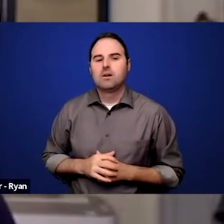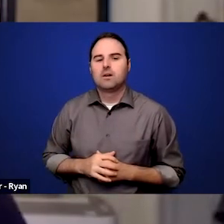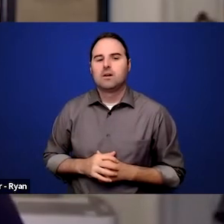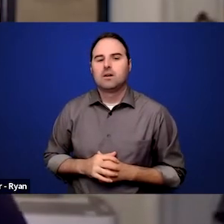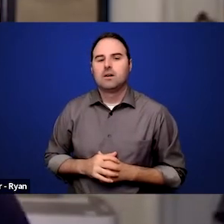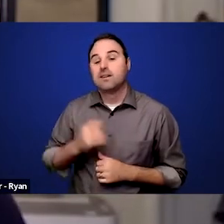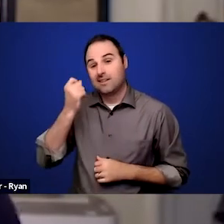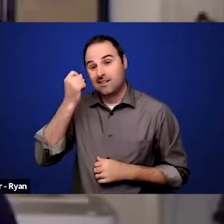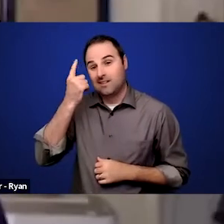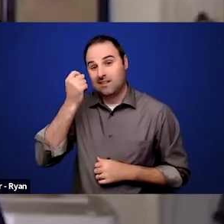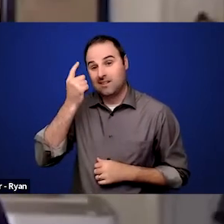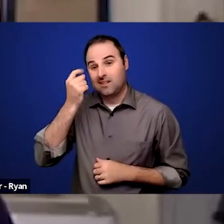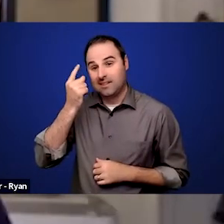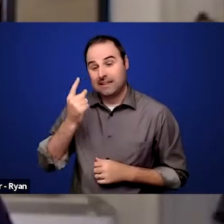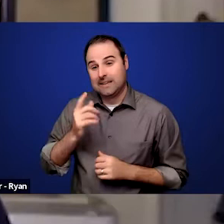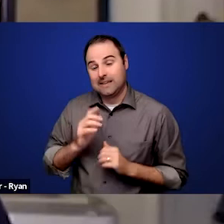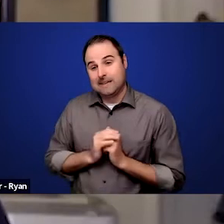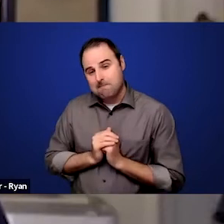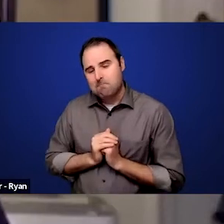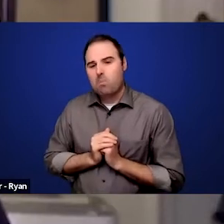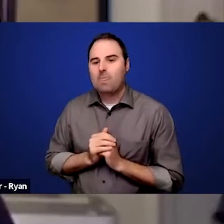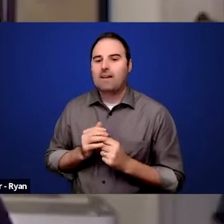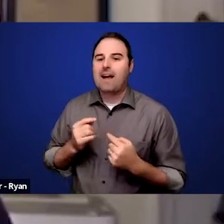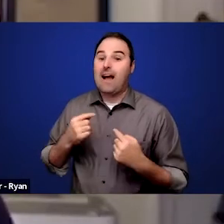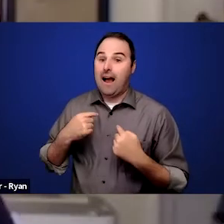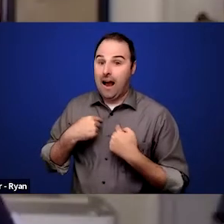in support of people being together.